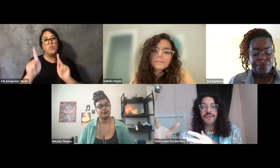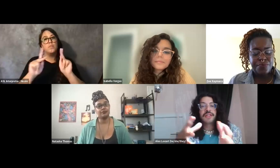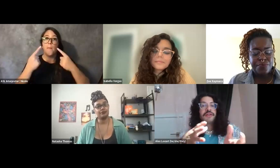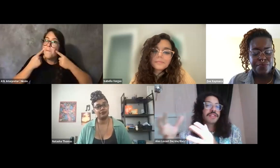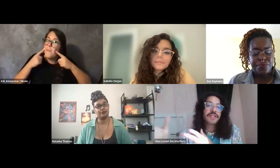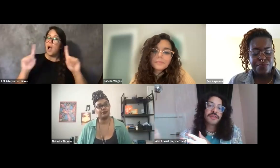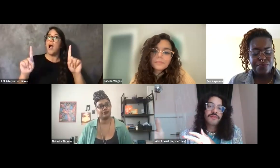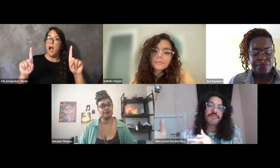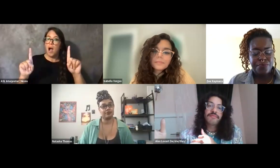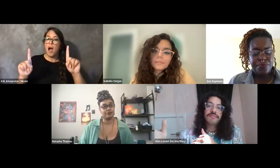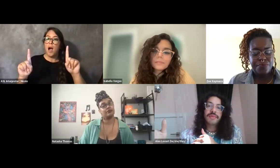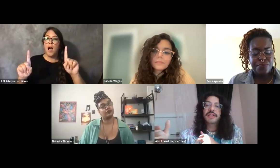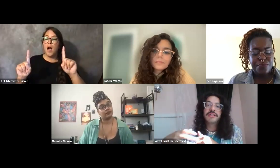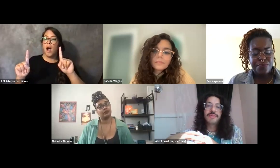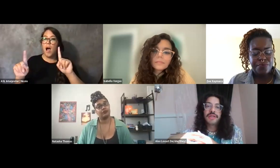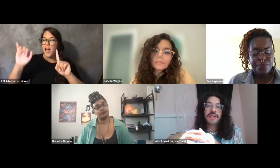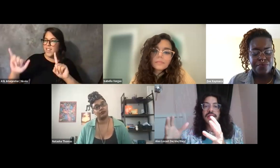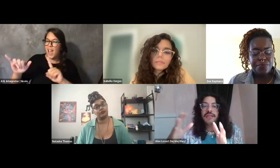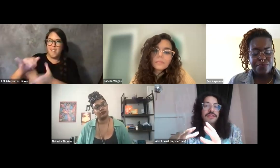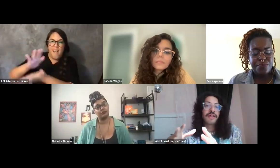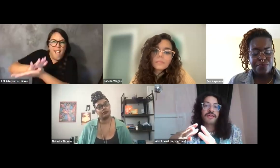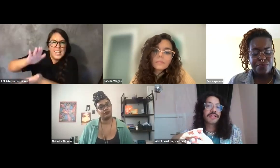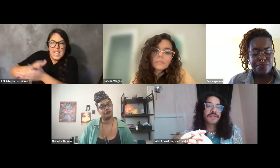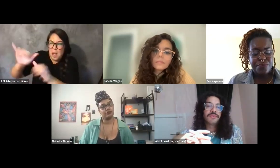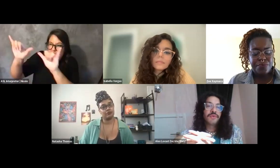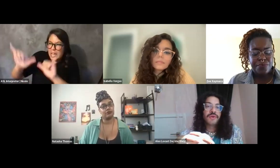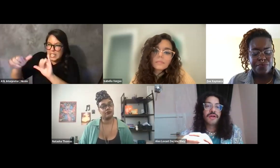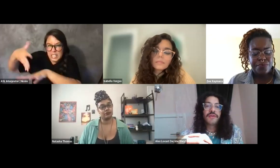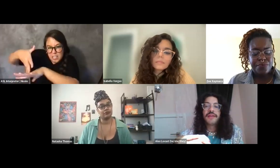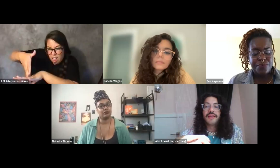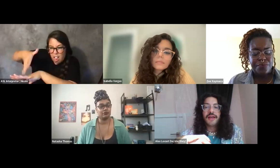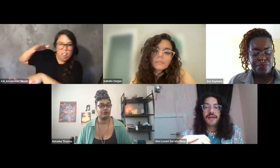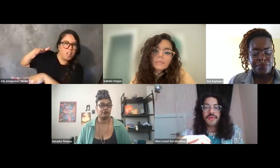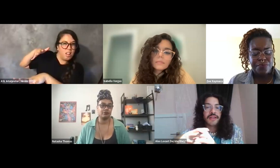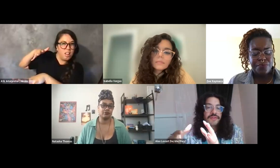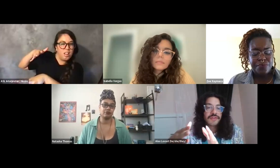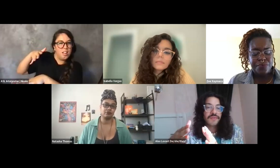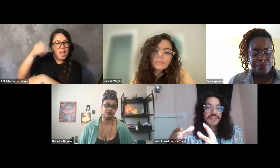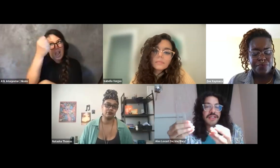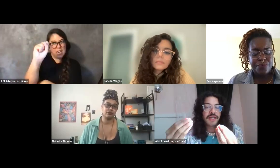divesting from academia in scholar activism, or I loved Zee.